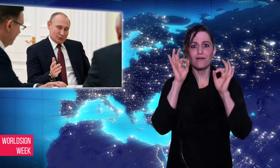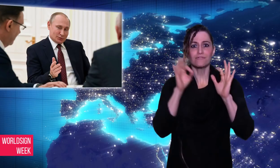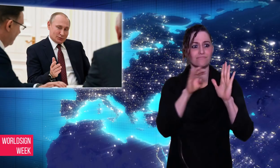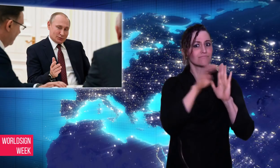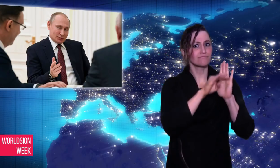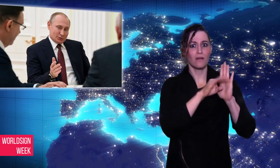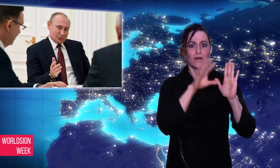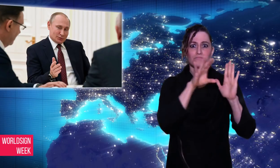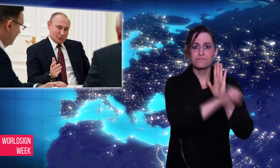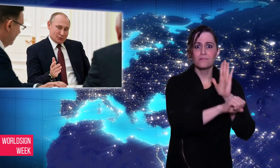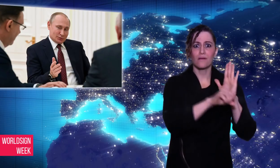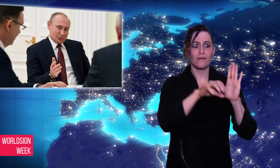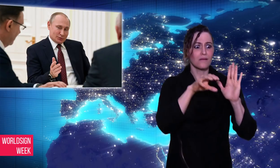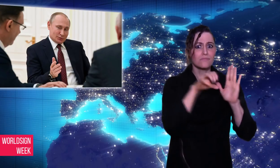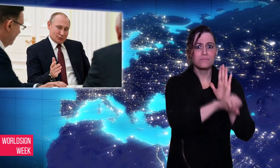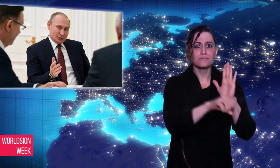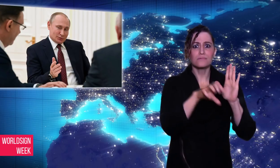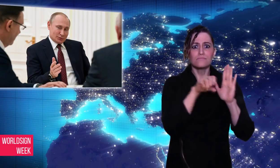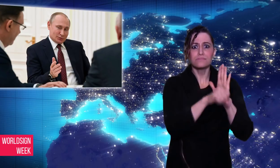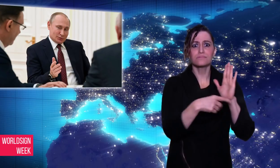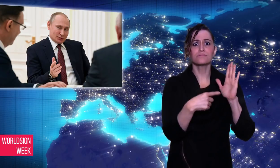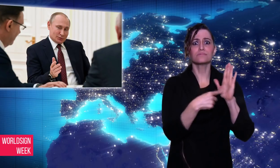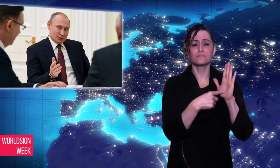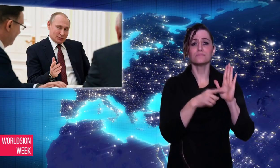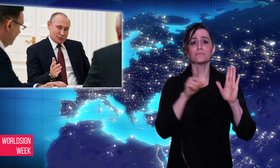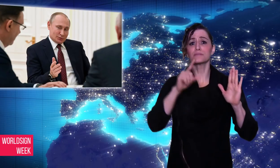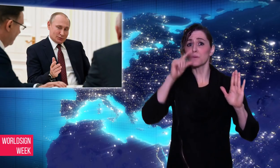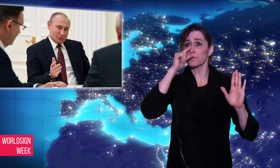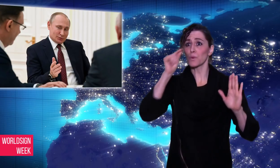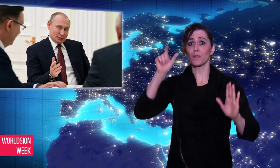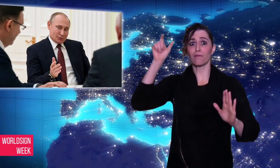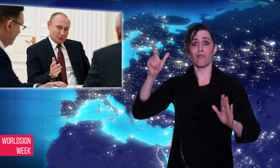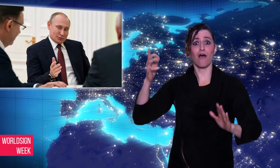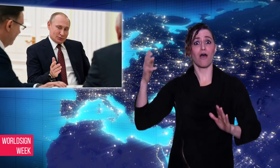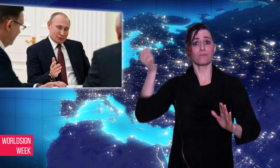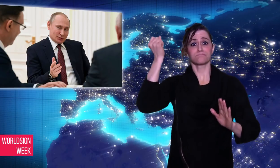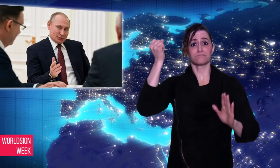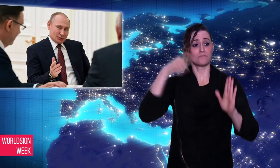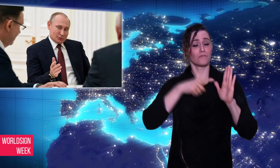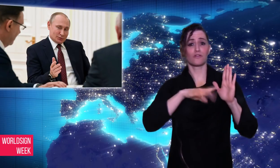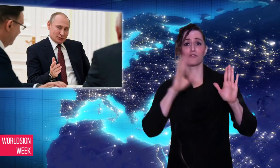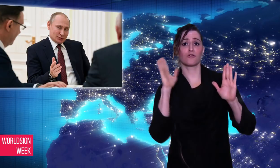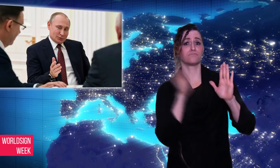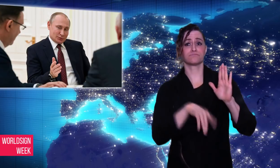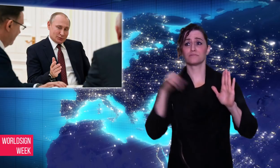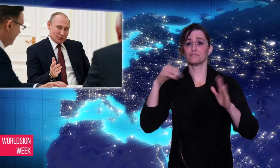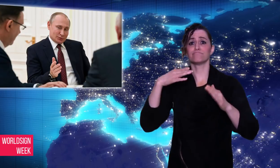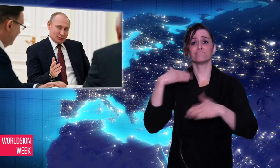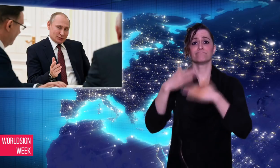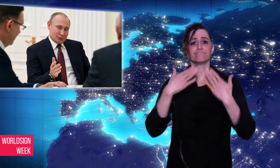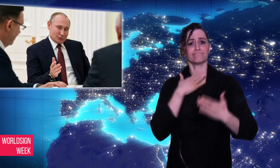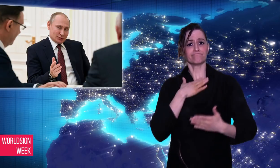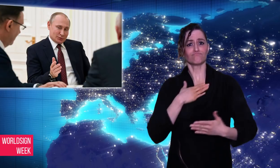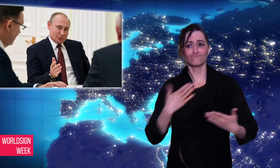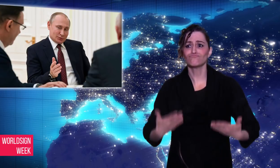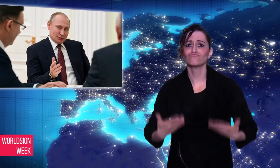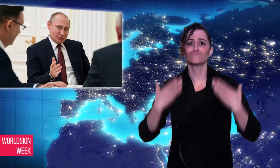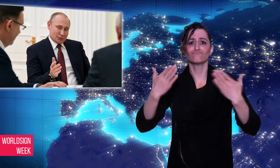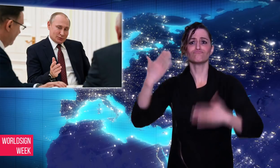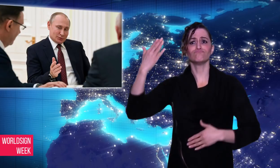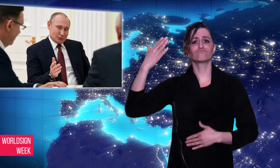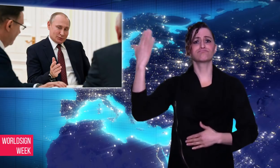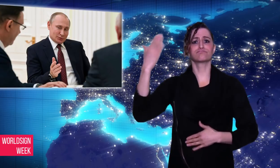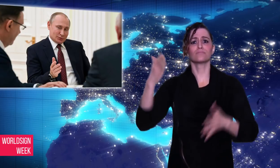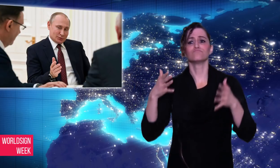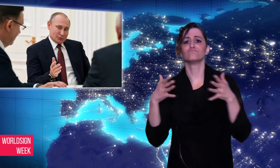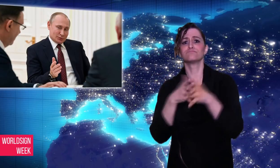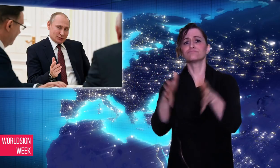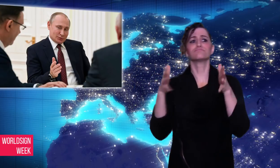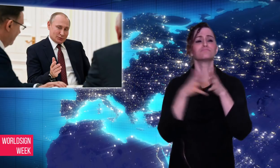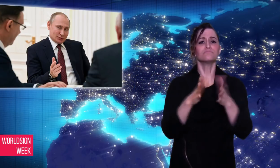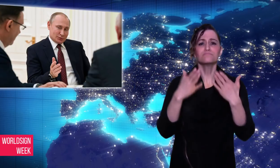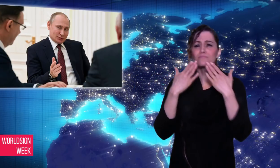violations, over 30,000 Russians cheered